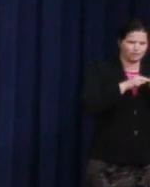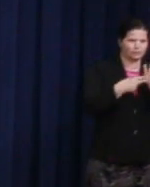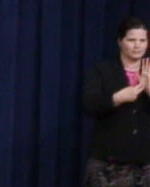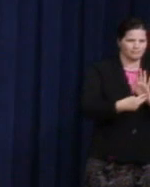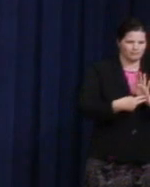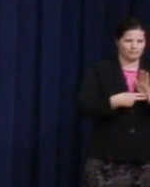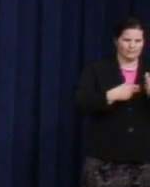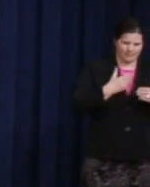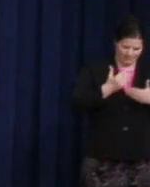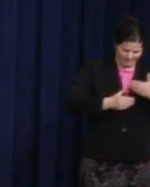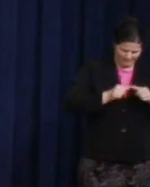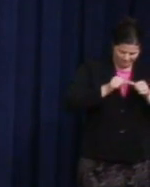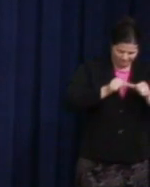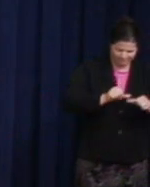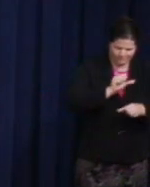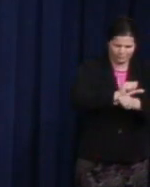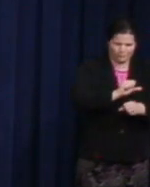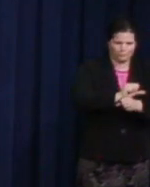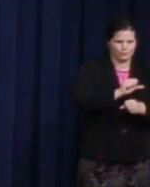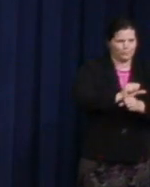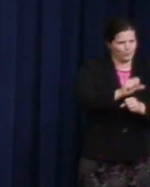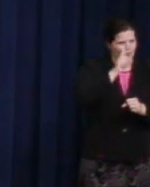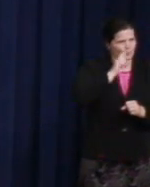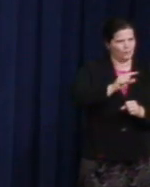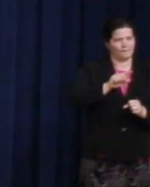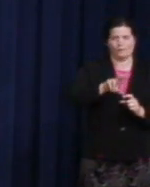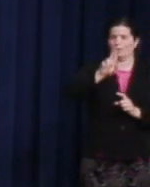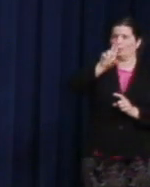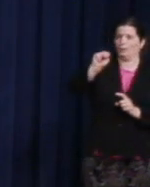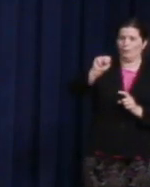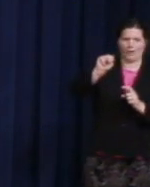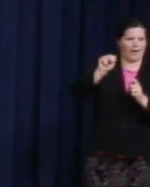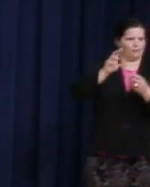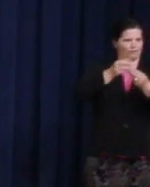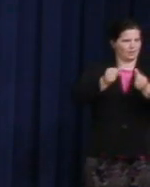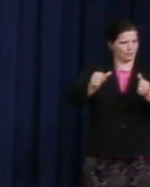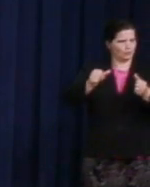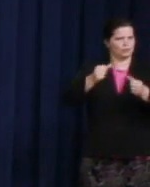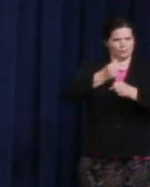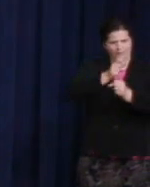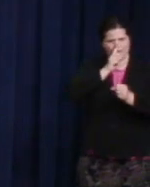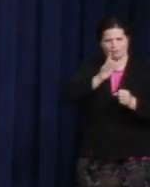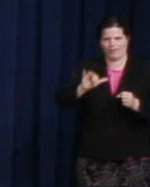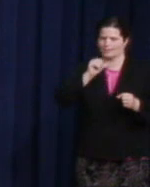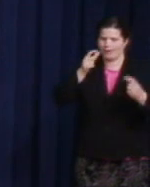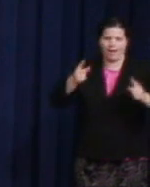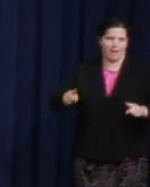on extrajudicial executions fail. And, thanks to President Obama's leadership, they have.